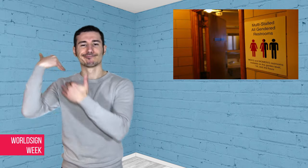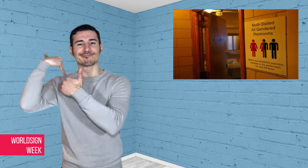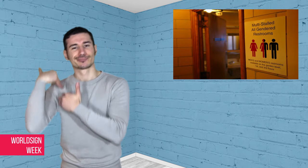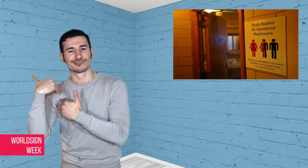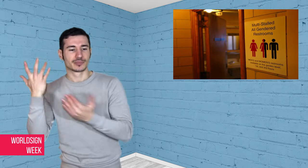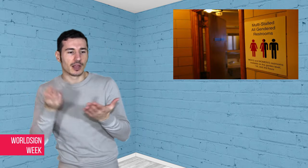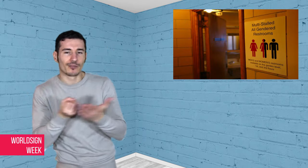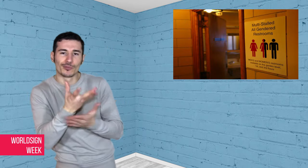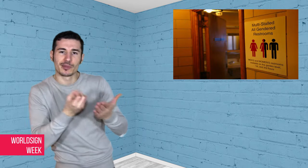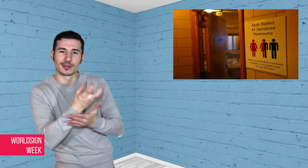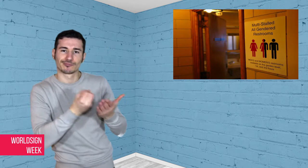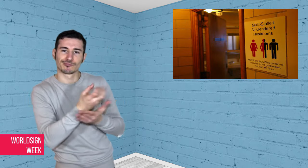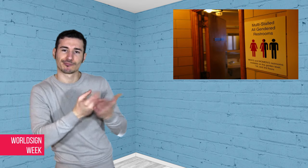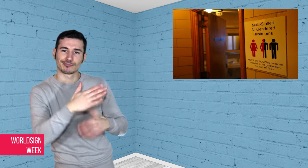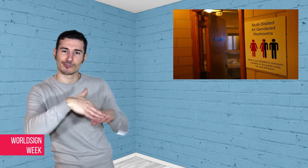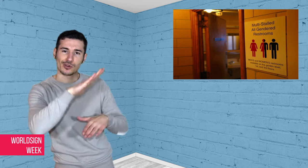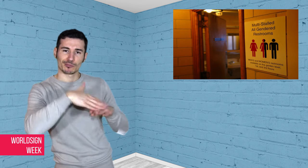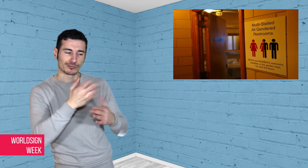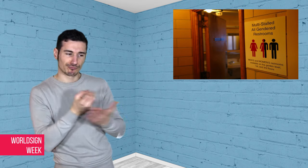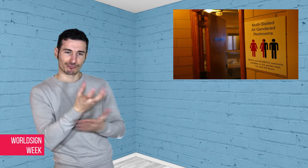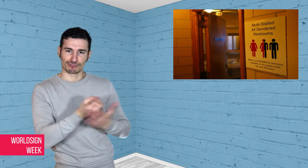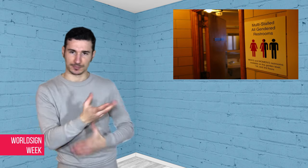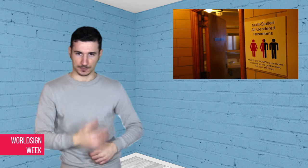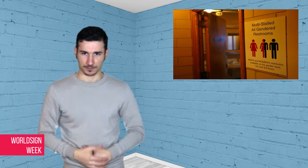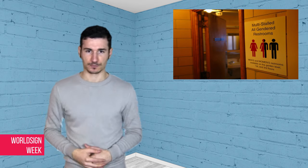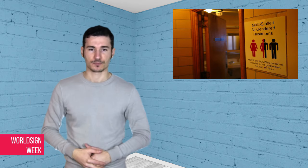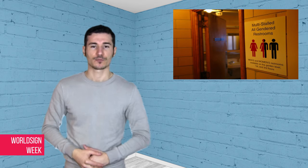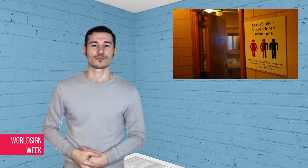not strong enough to protect